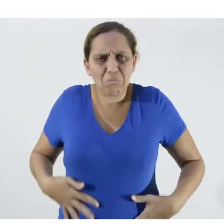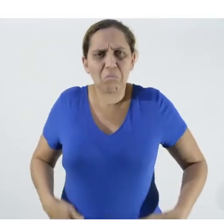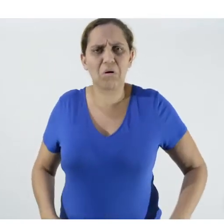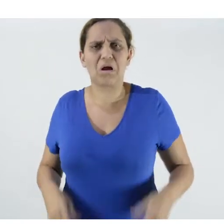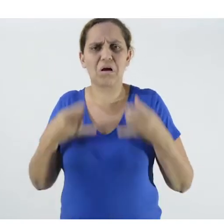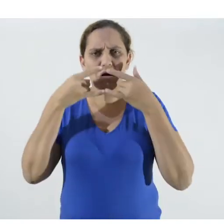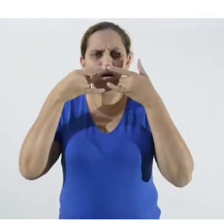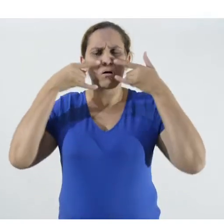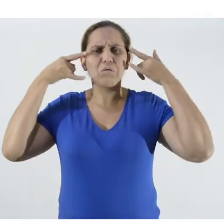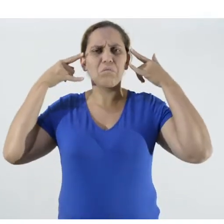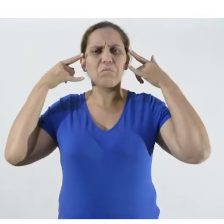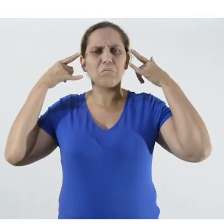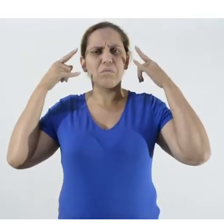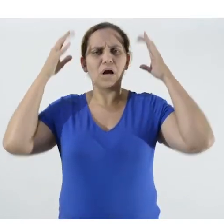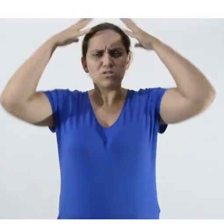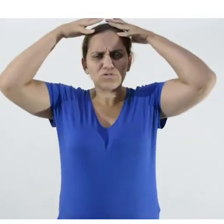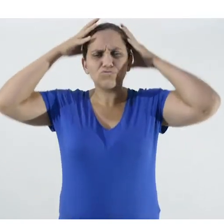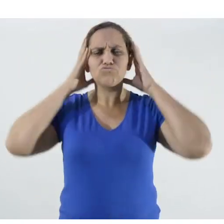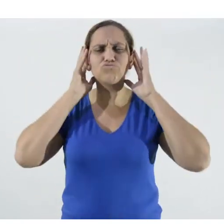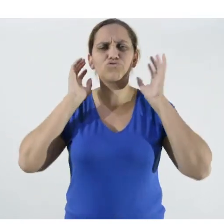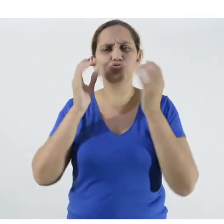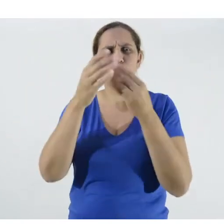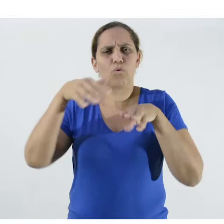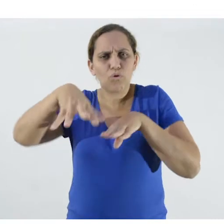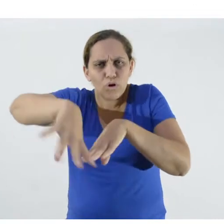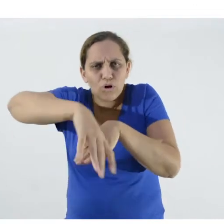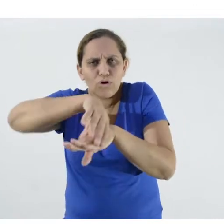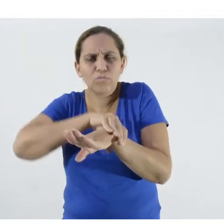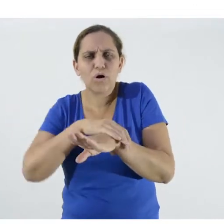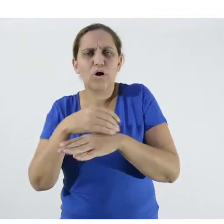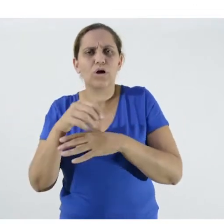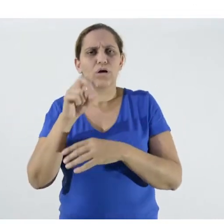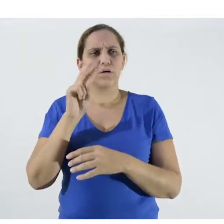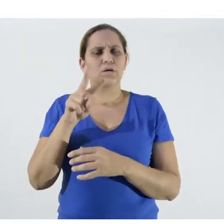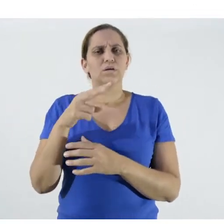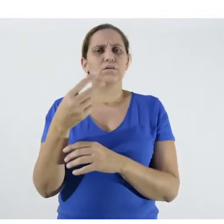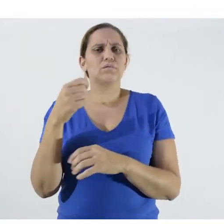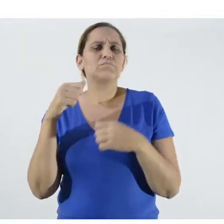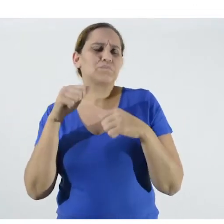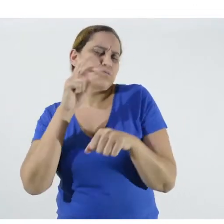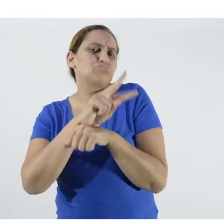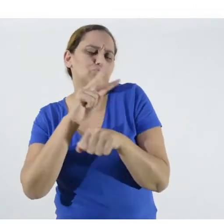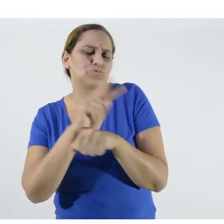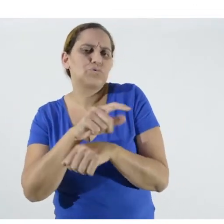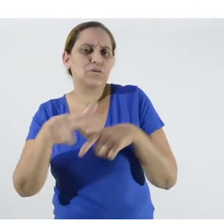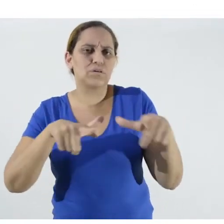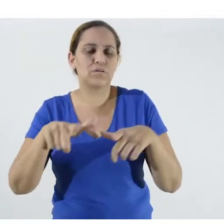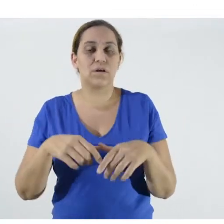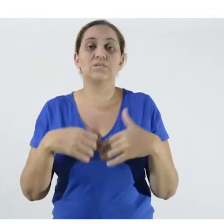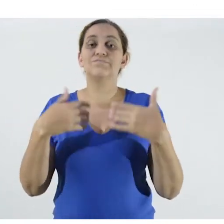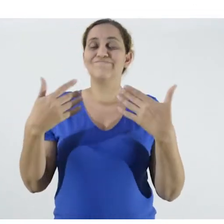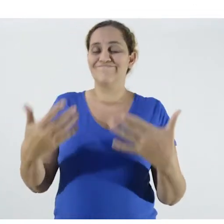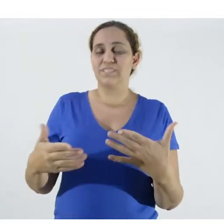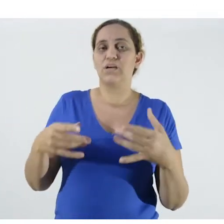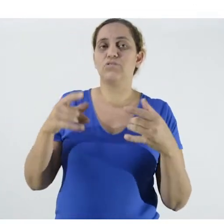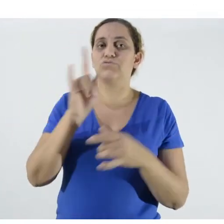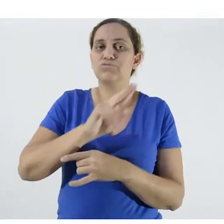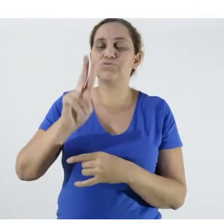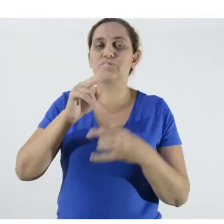other things to protect yourself from accidents at work, right? I imagine that wearing masks for longer shouldn't be too complicated for